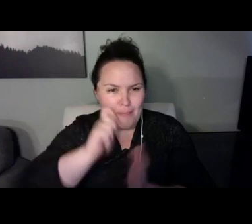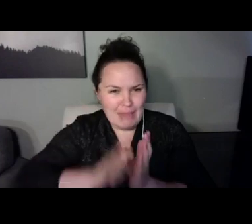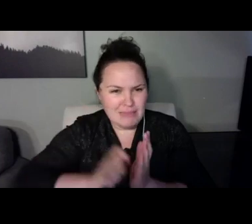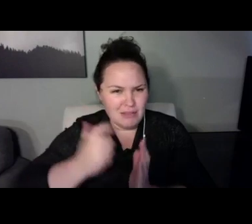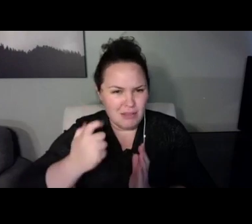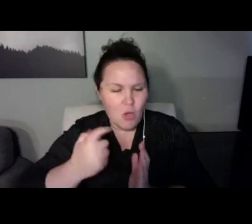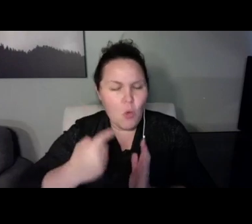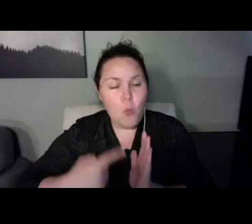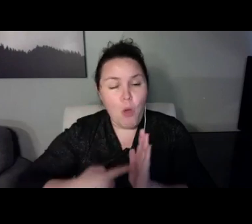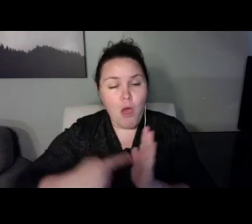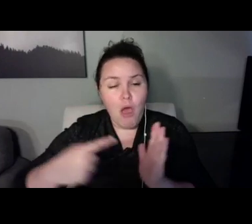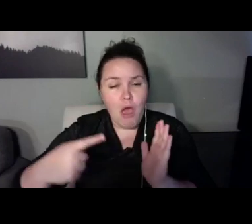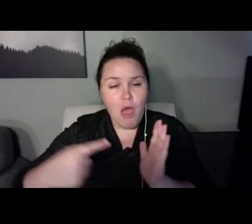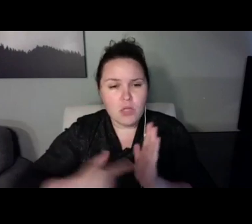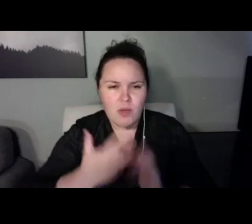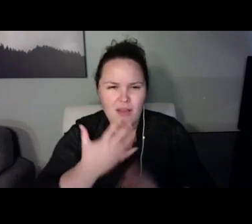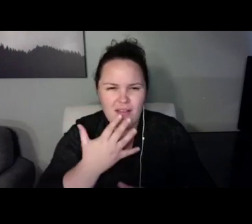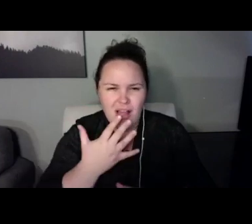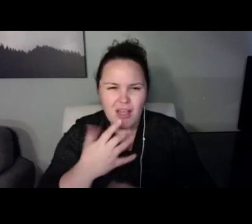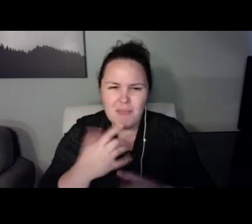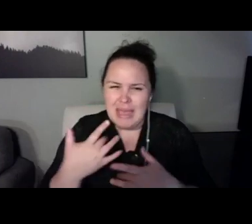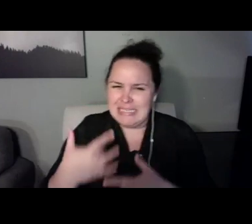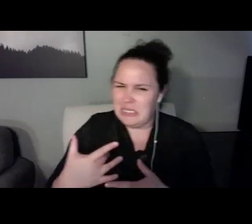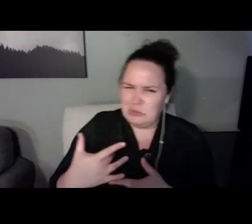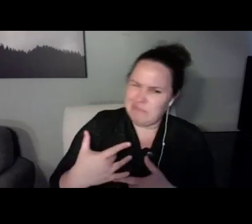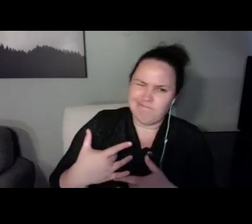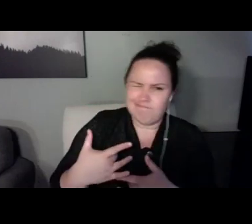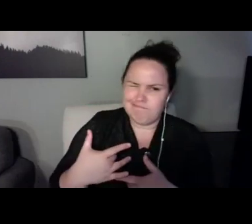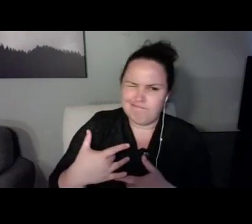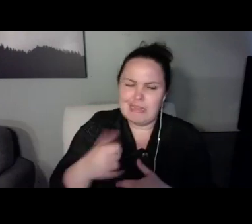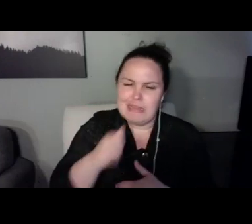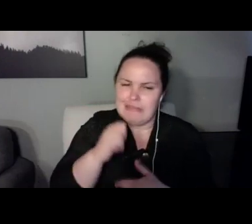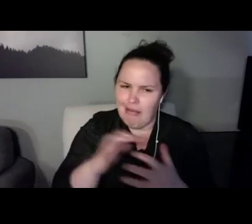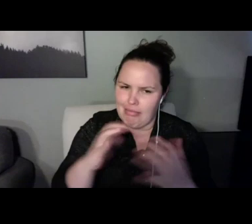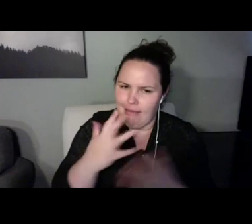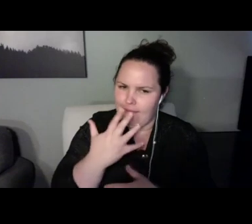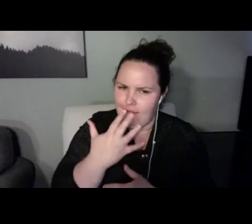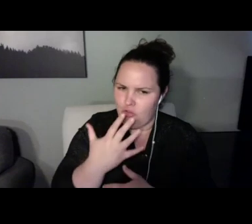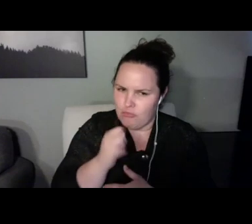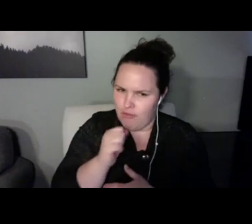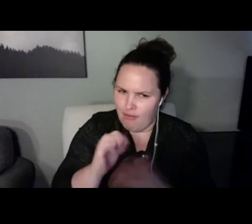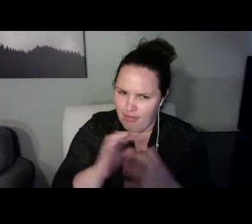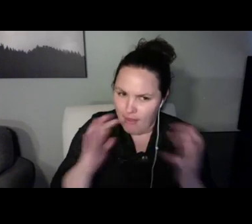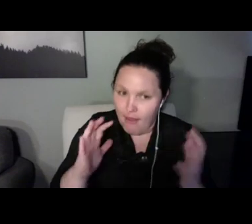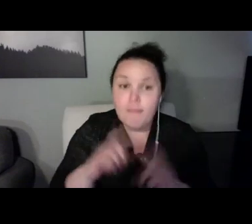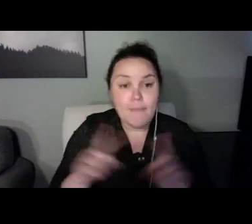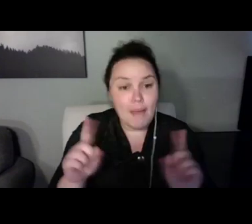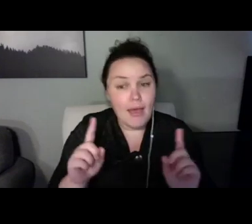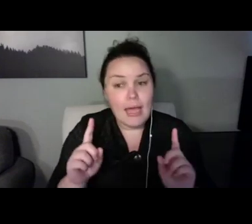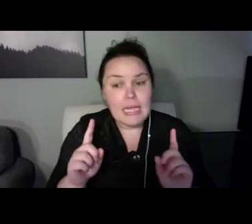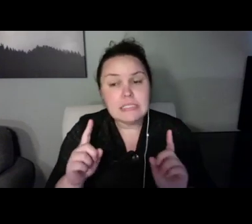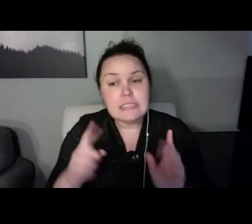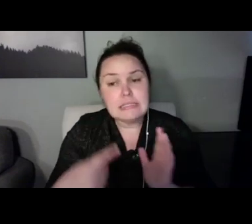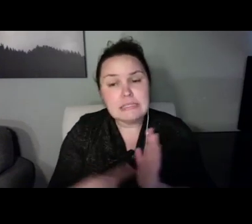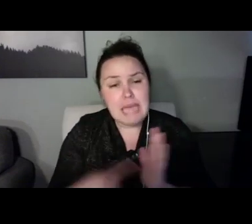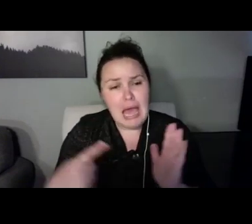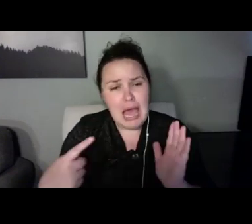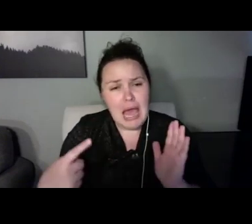I'll go ahead and ask you instead. If you ran into, let's say, the parent of